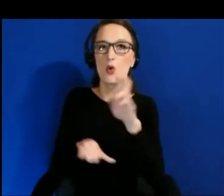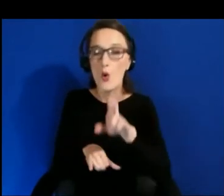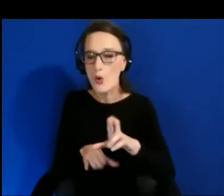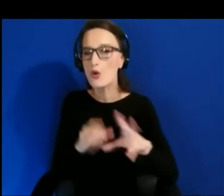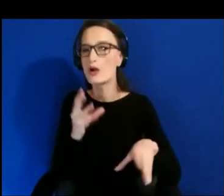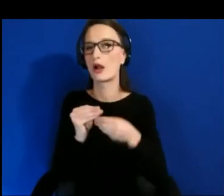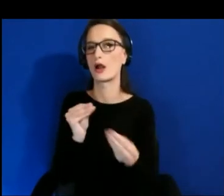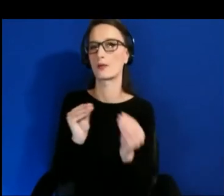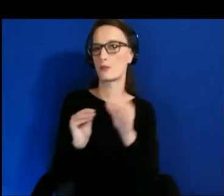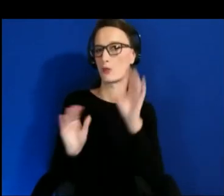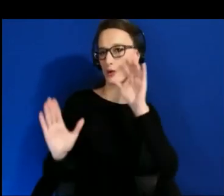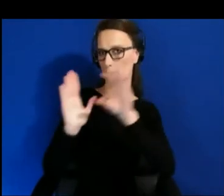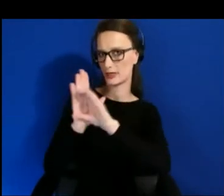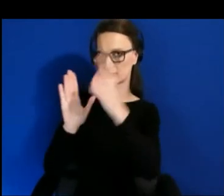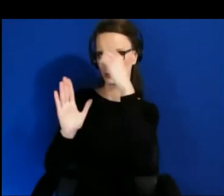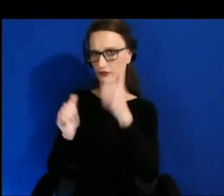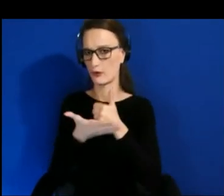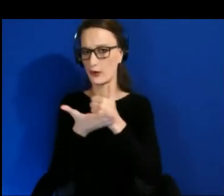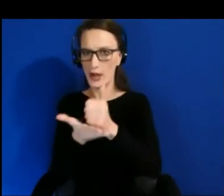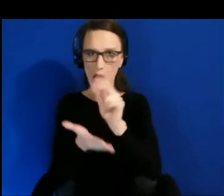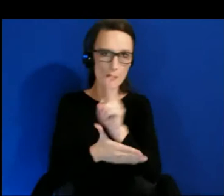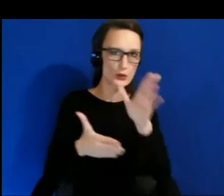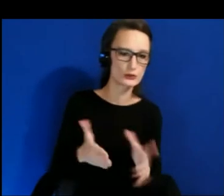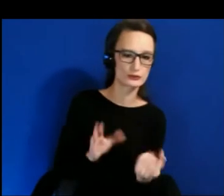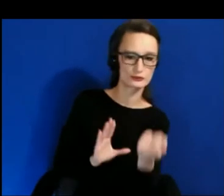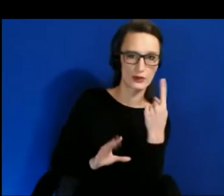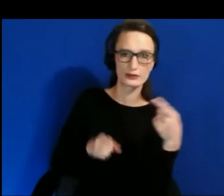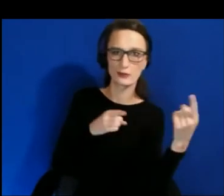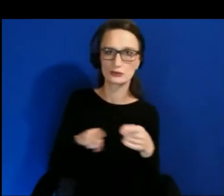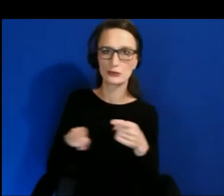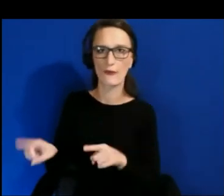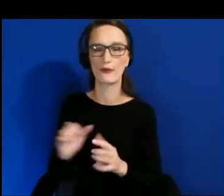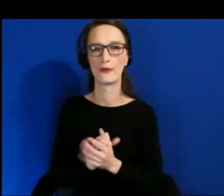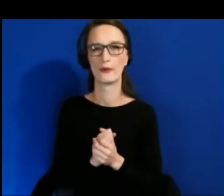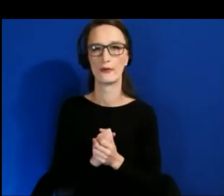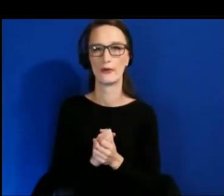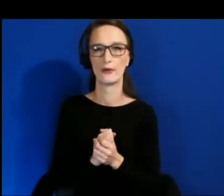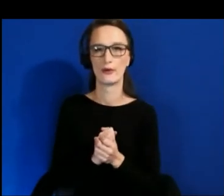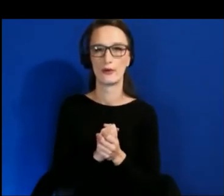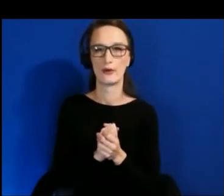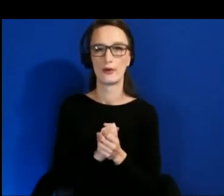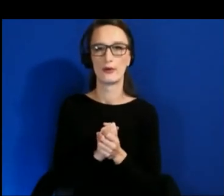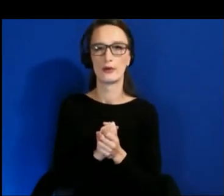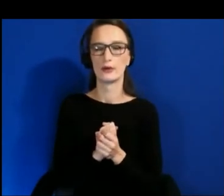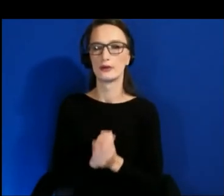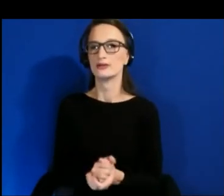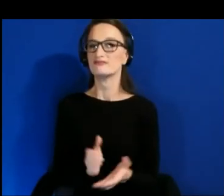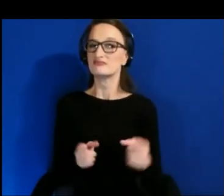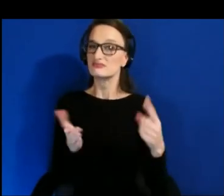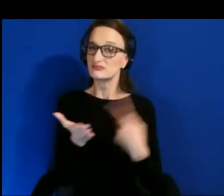But to Sophia's point, although this works sometimes for people who are able bodied developers